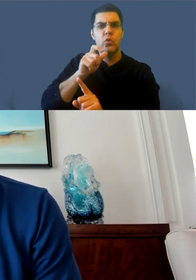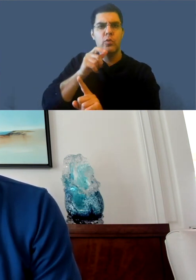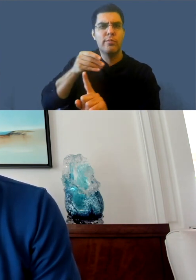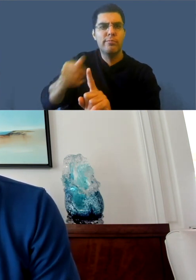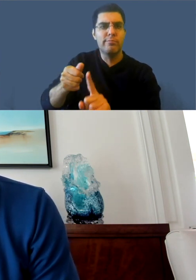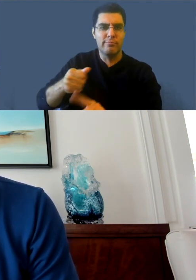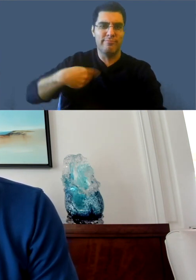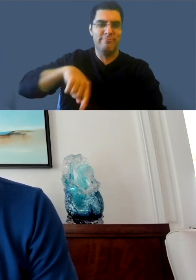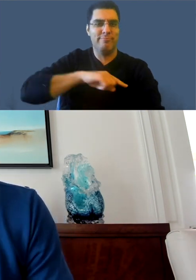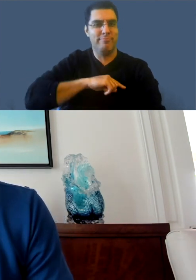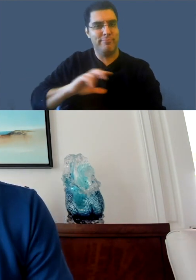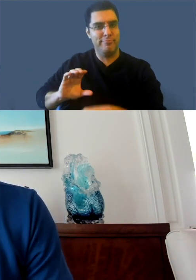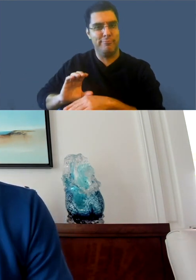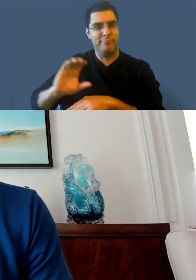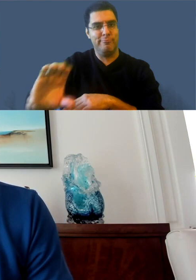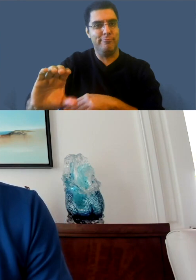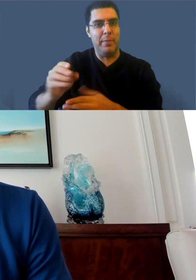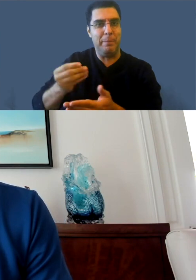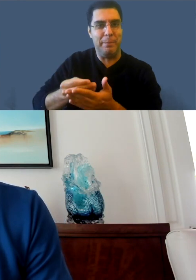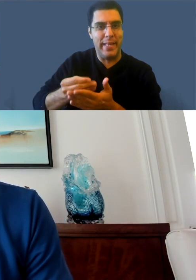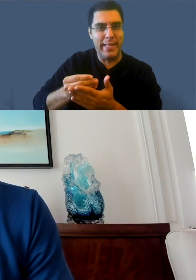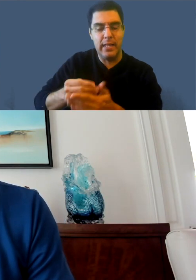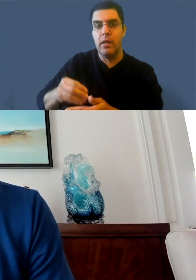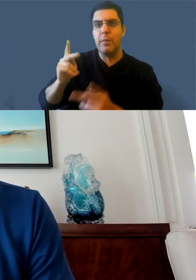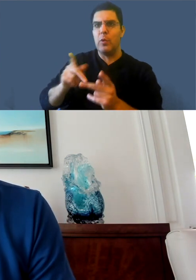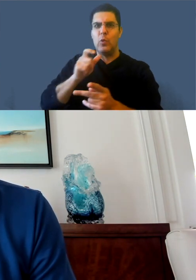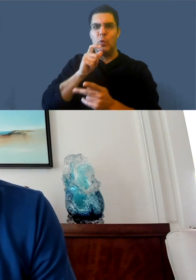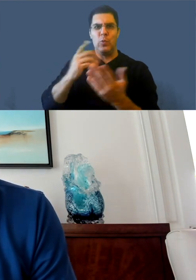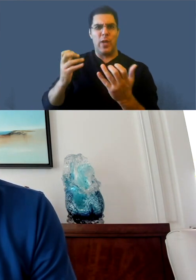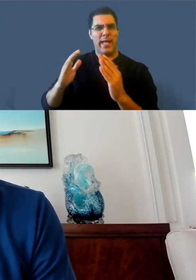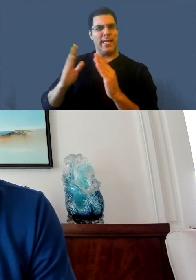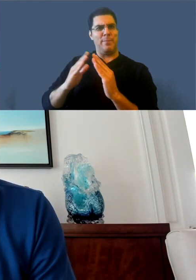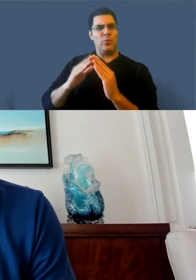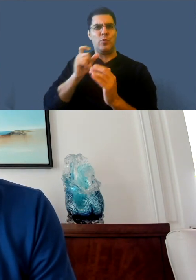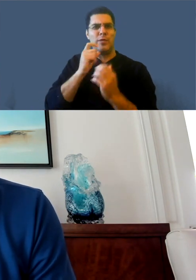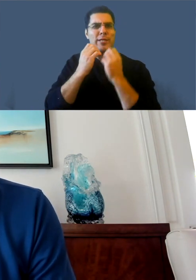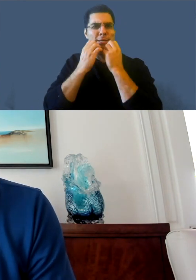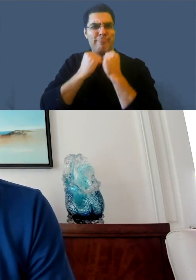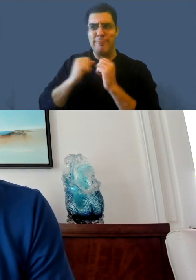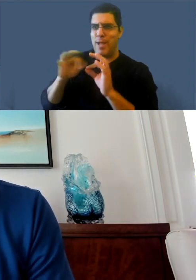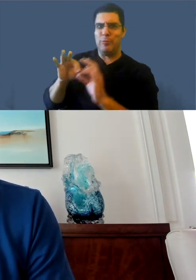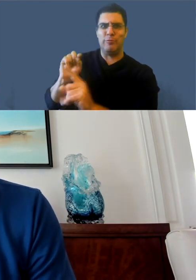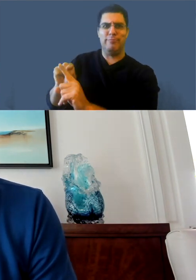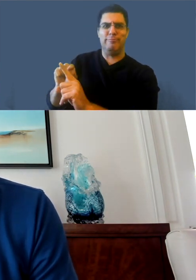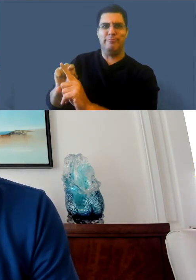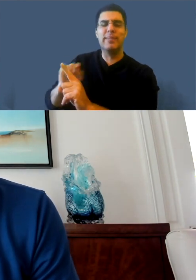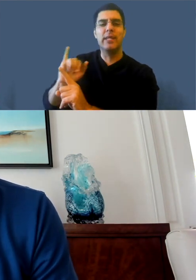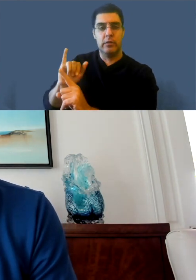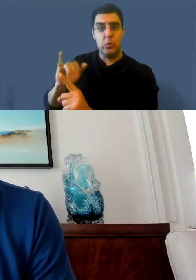to get community captions. The second point is that we're not removing captions to achieve our goal. That would be kind of silly to remove captions